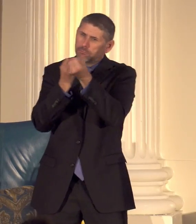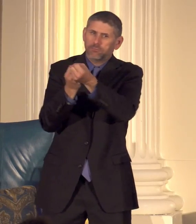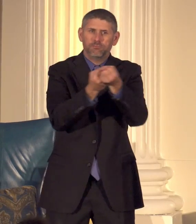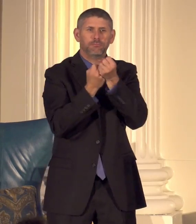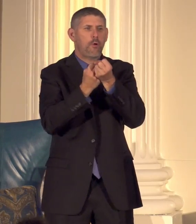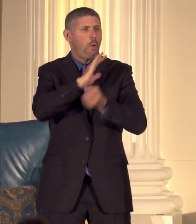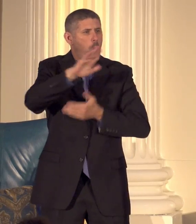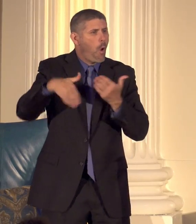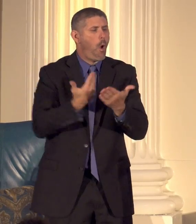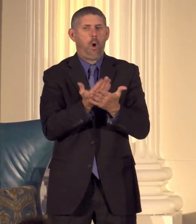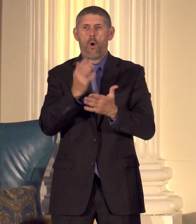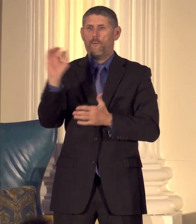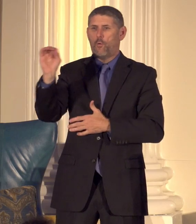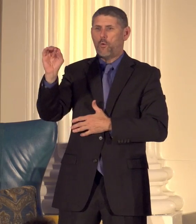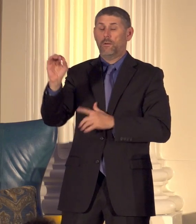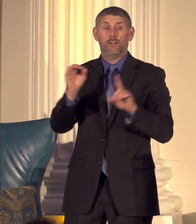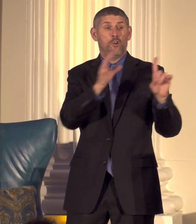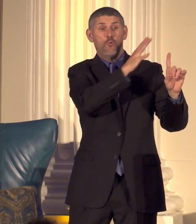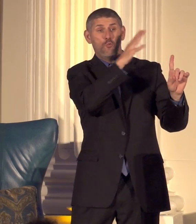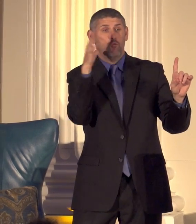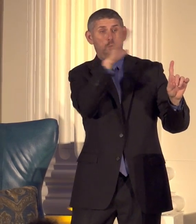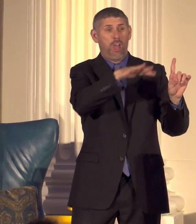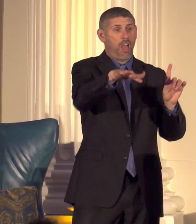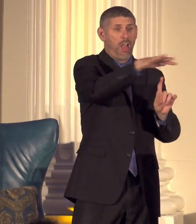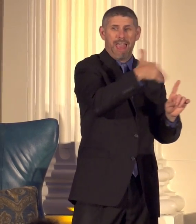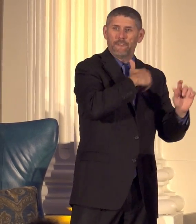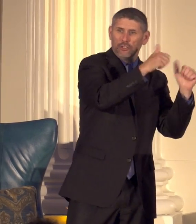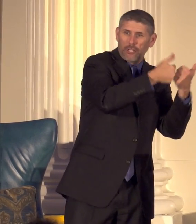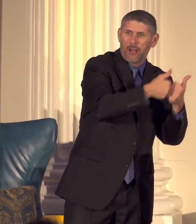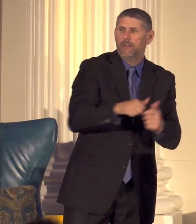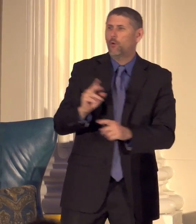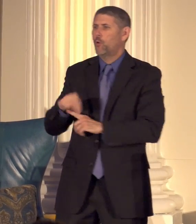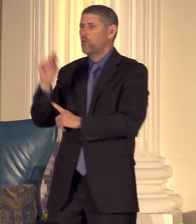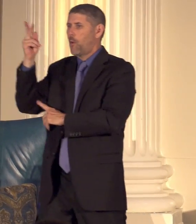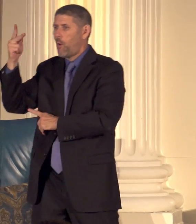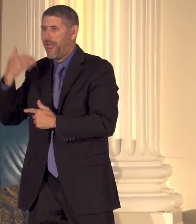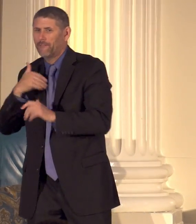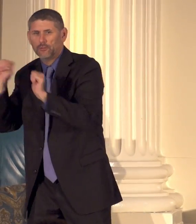rural Oregon has its challenges North Portland has its challenges the coast